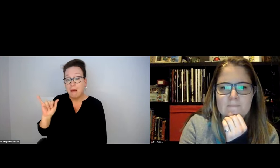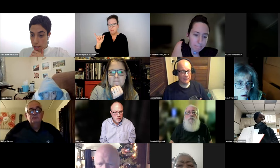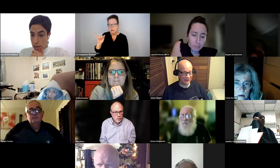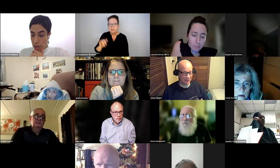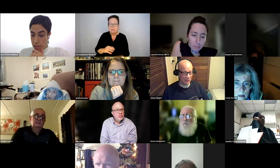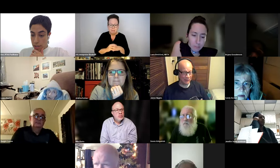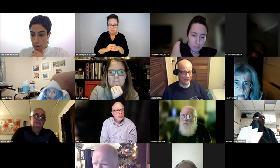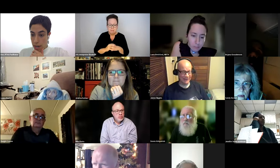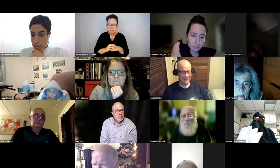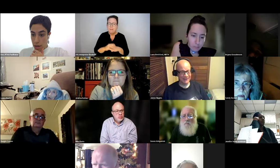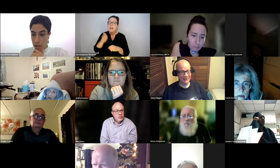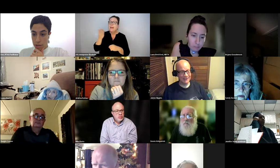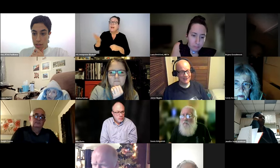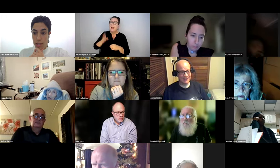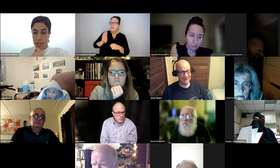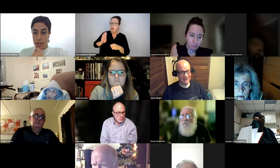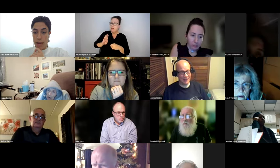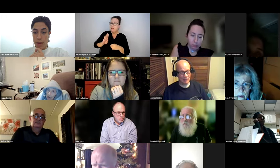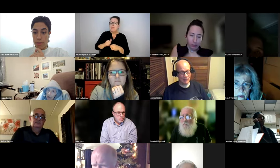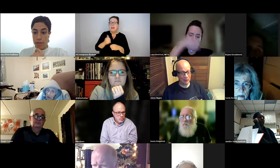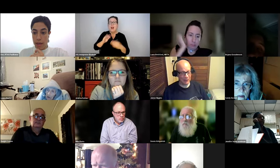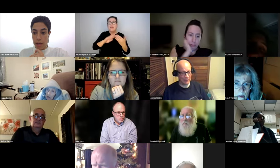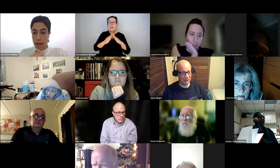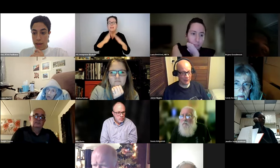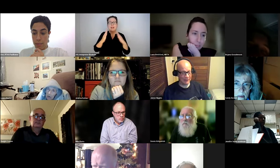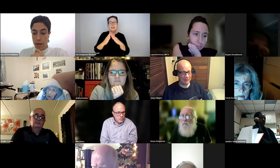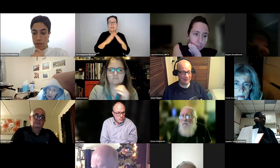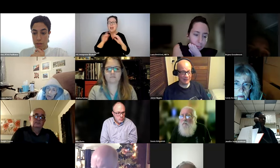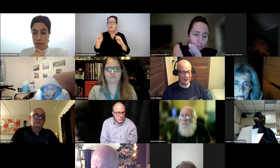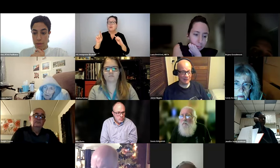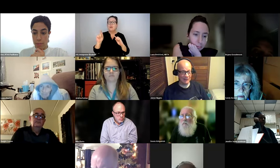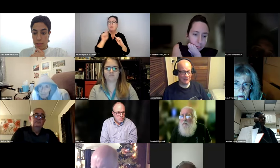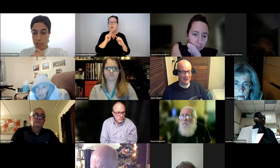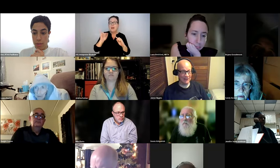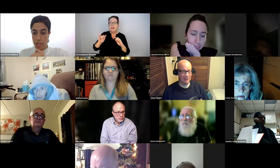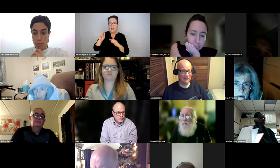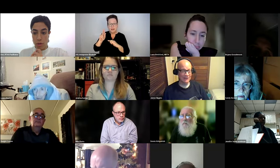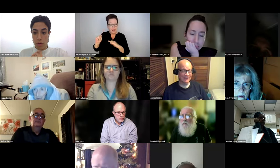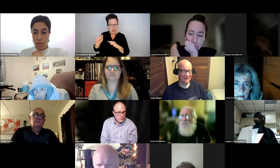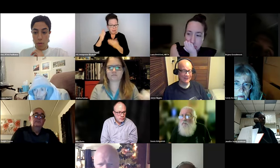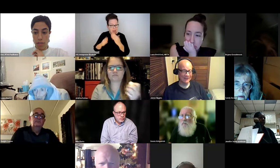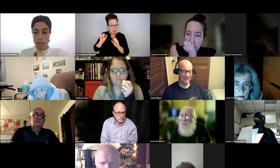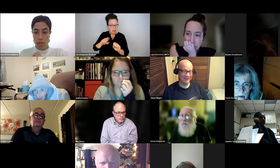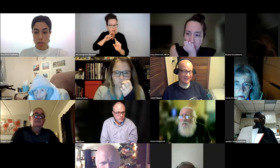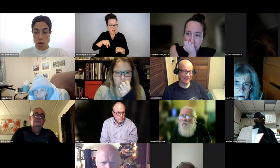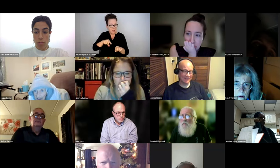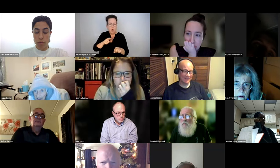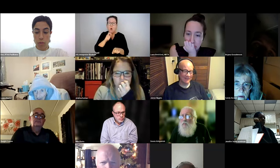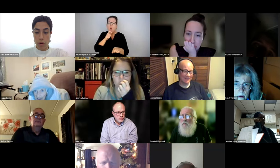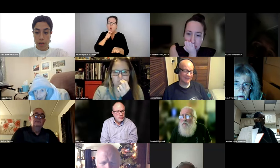FROM ABBY. IN BOSTON AND IN OTHER CITIES